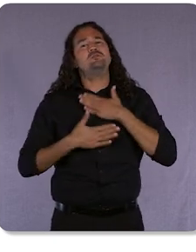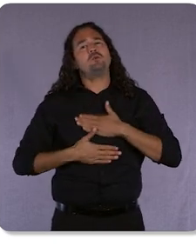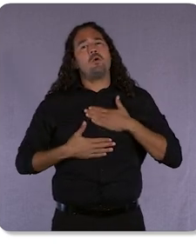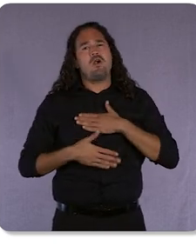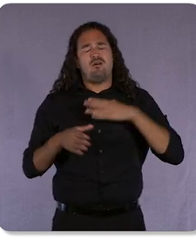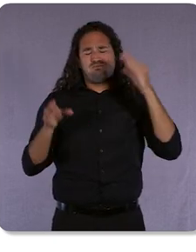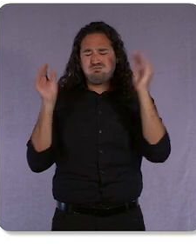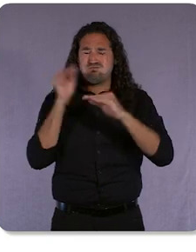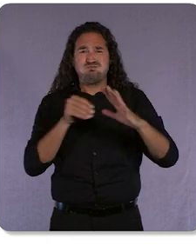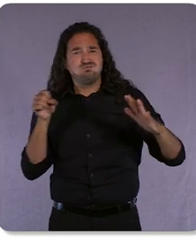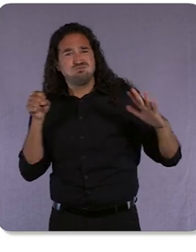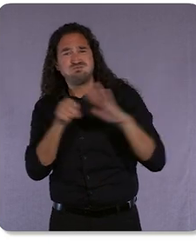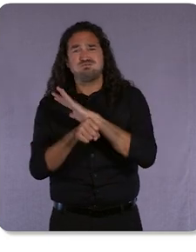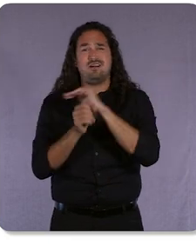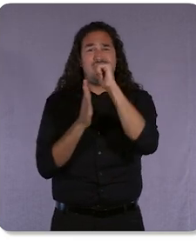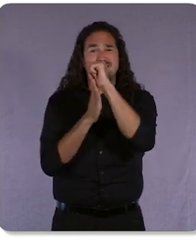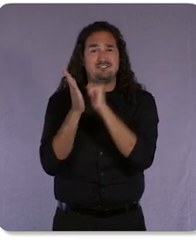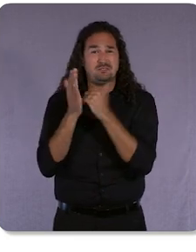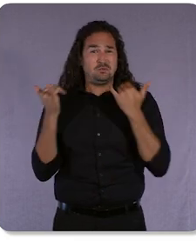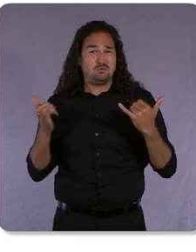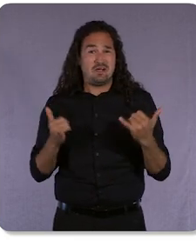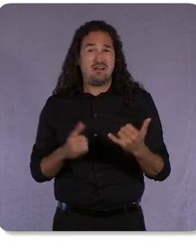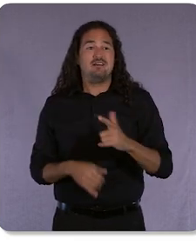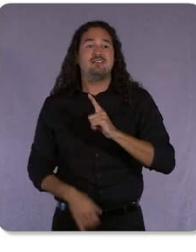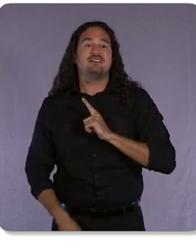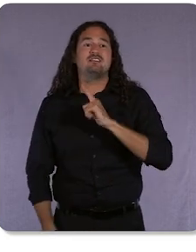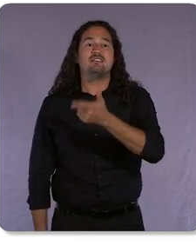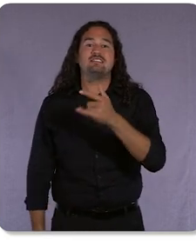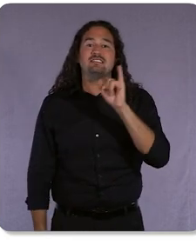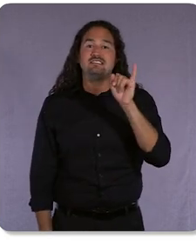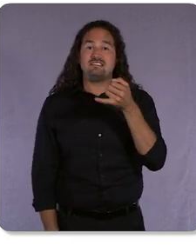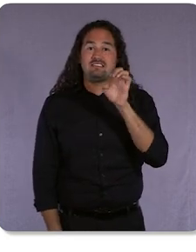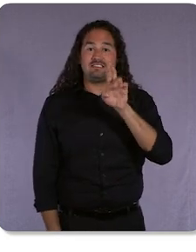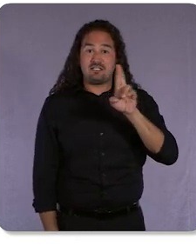…over to Jerry who will share more of the exciting things we have prepared for you!